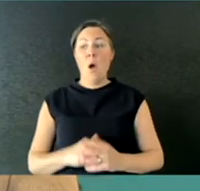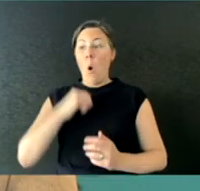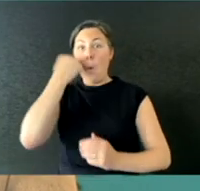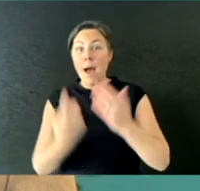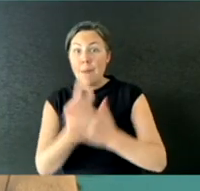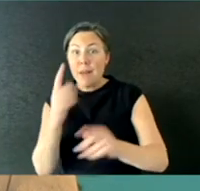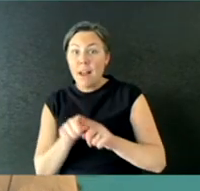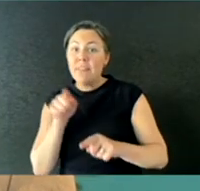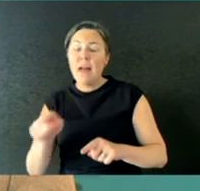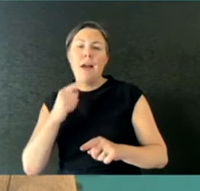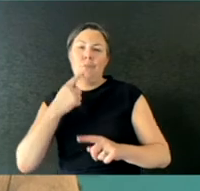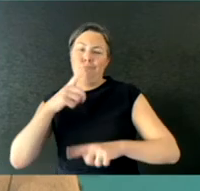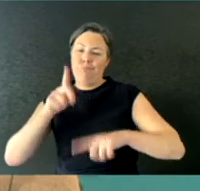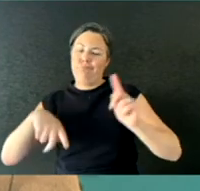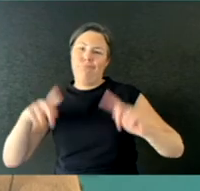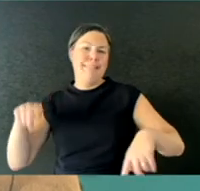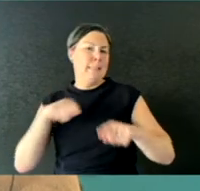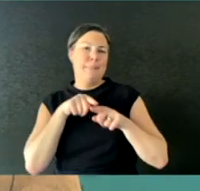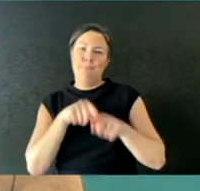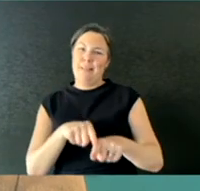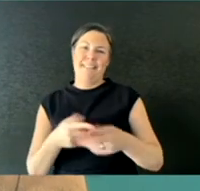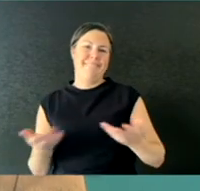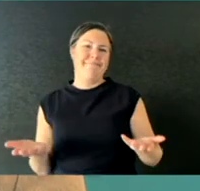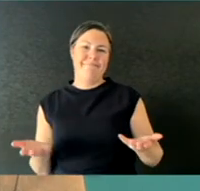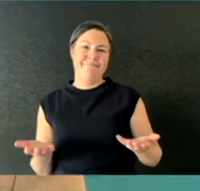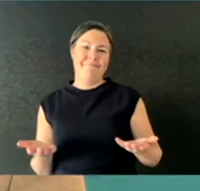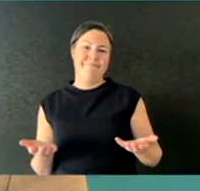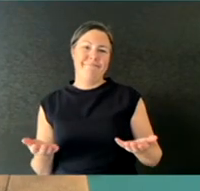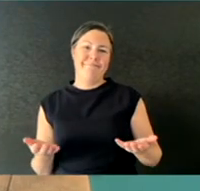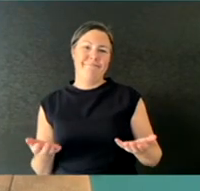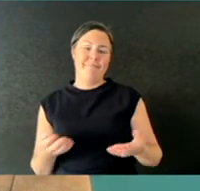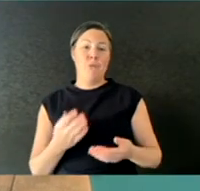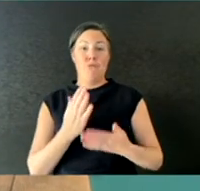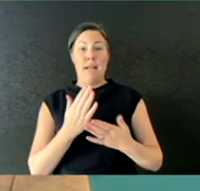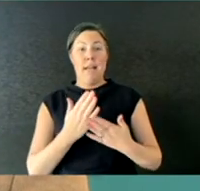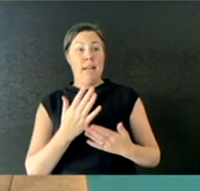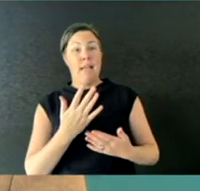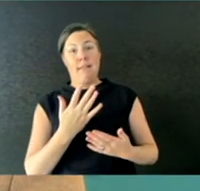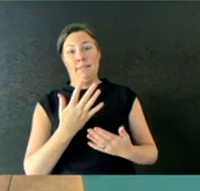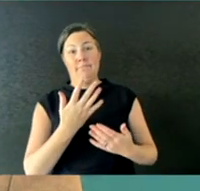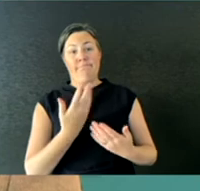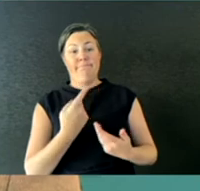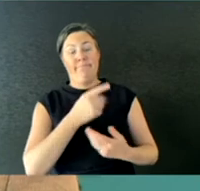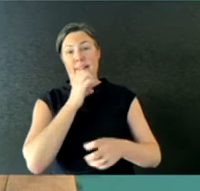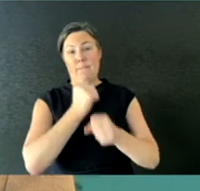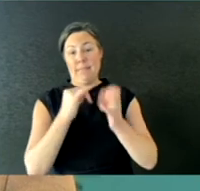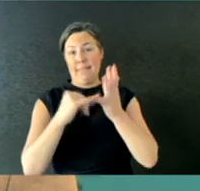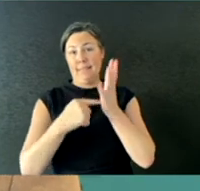There's- but fundamentally that will be a matter for the state who's enforcing the fine.